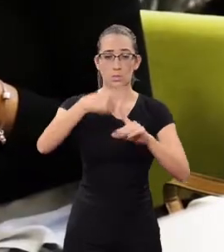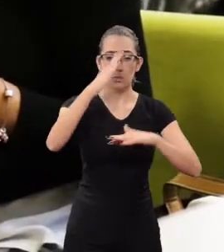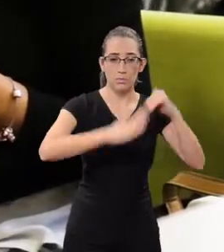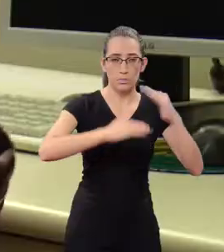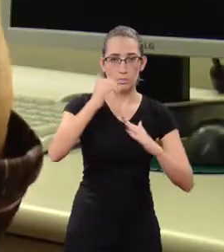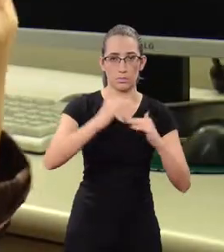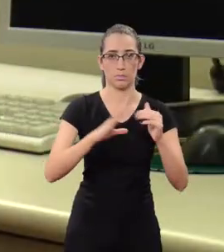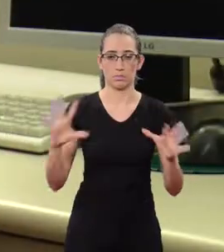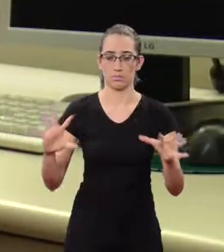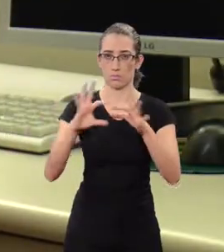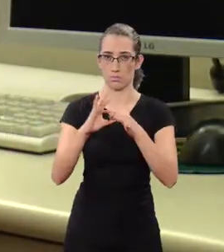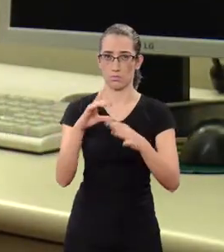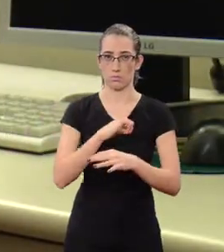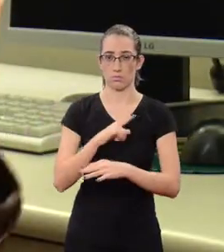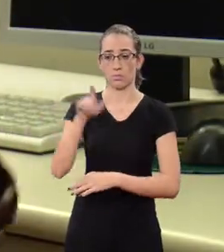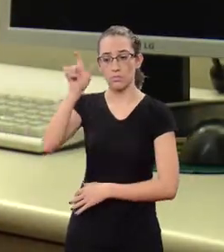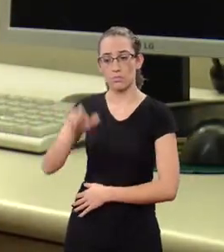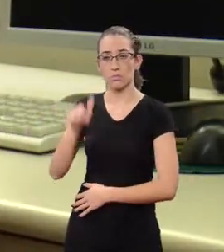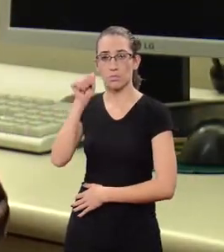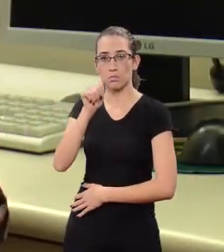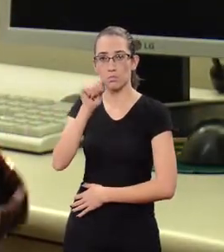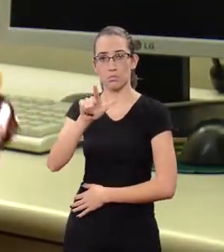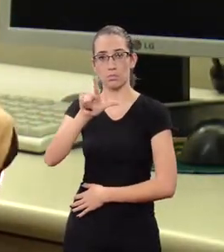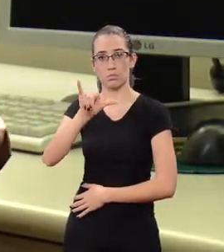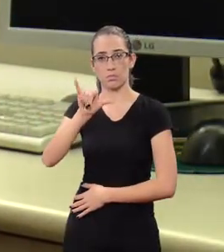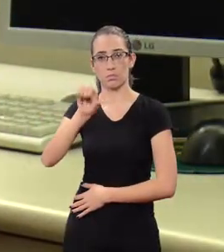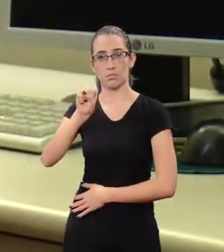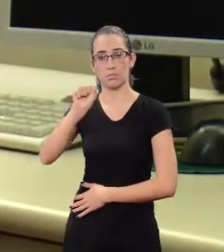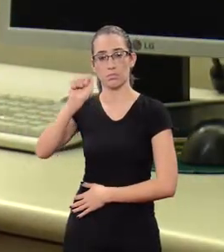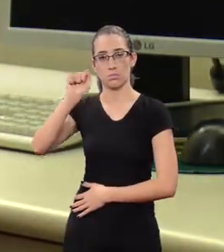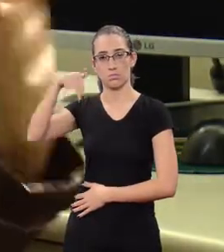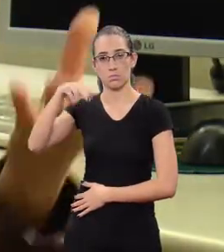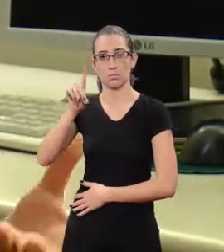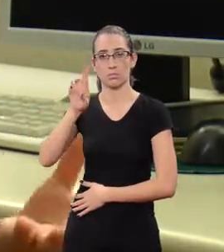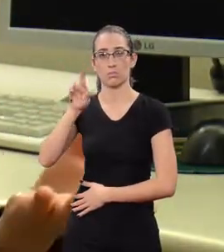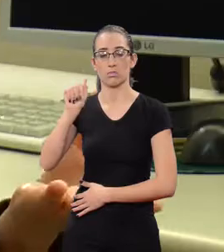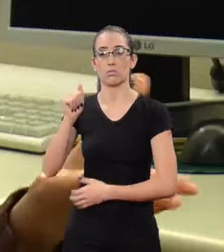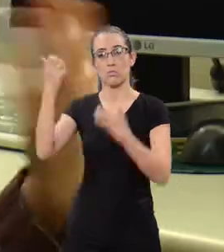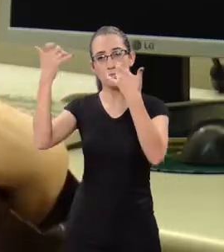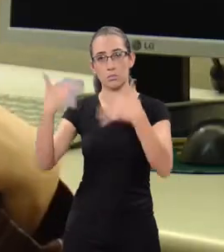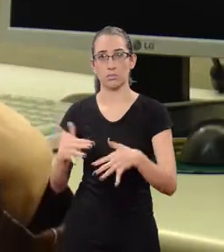The student Lisandra talks about the importance of rebuilding personal relationships.